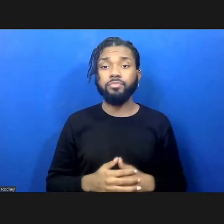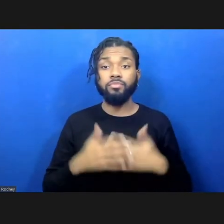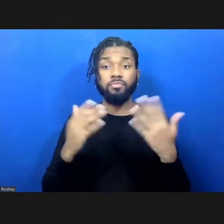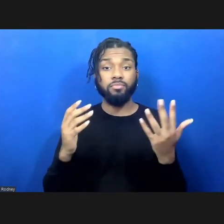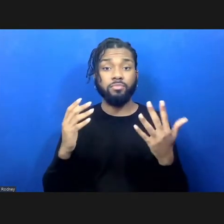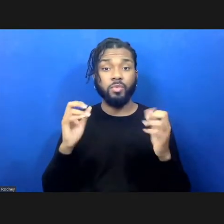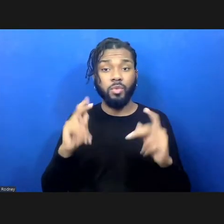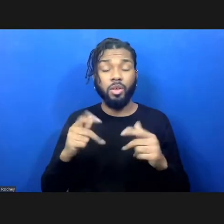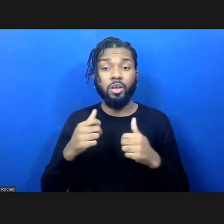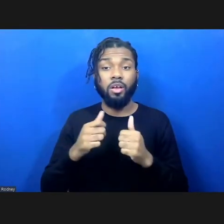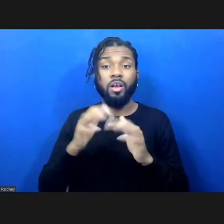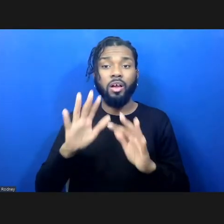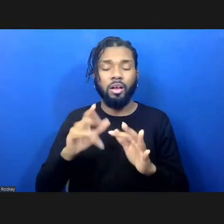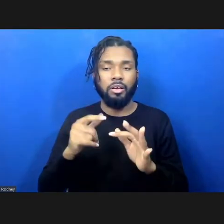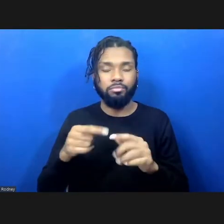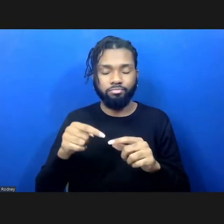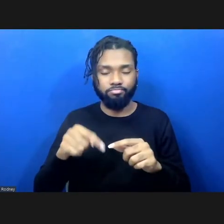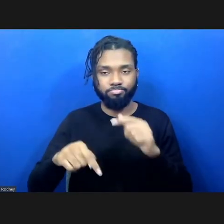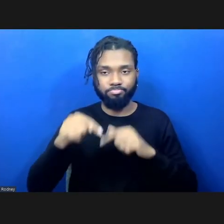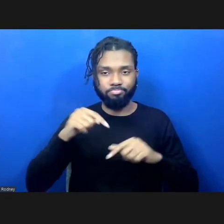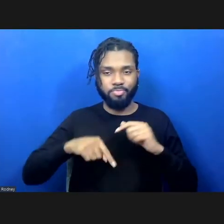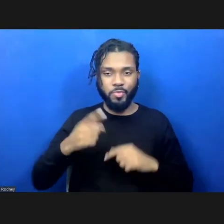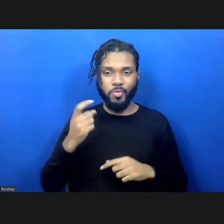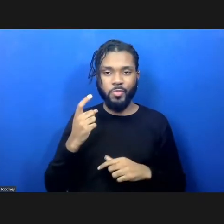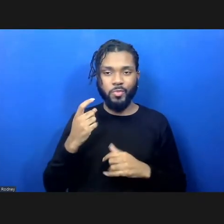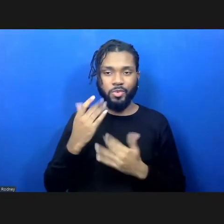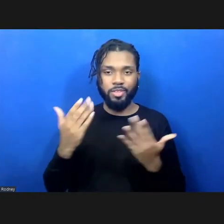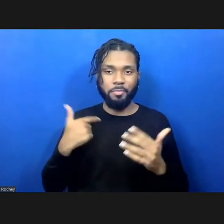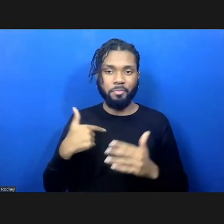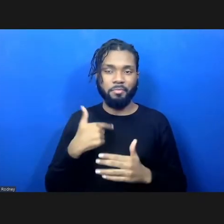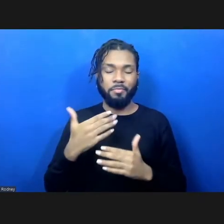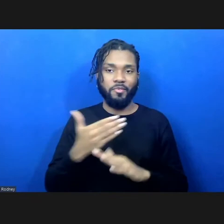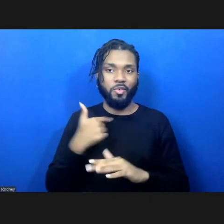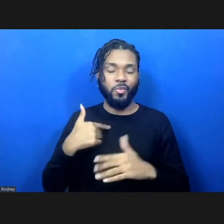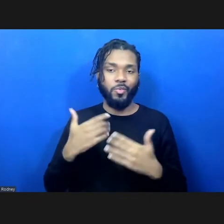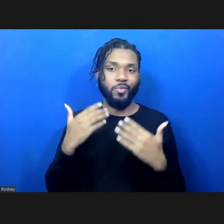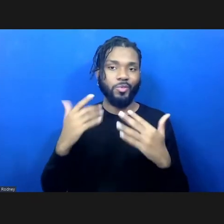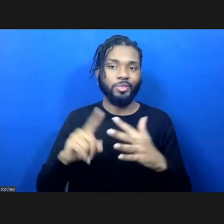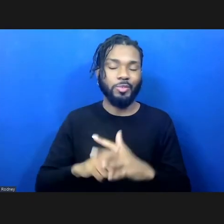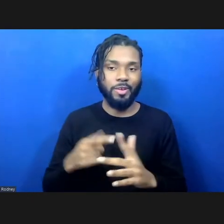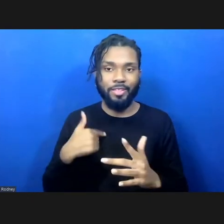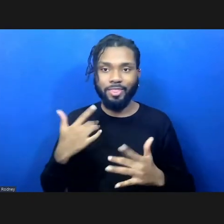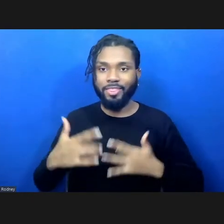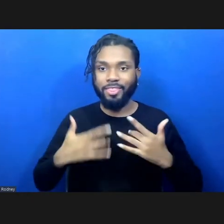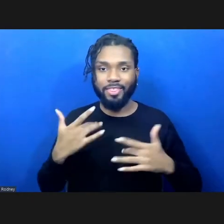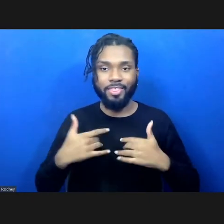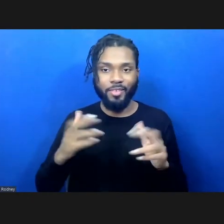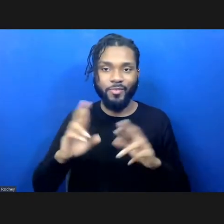One other last thing, before we jump in, I'm very eager to get the speakers on.